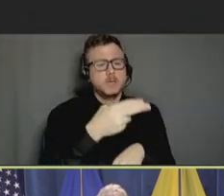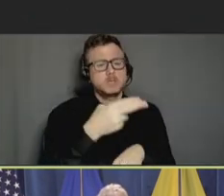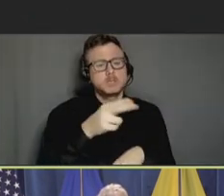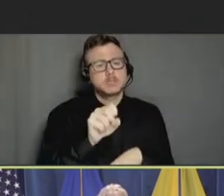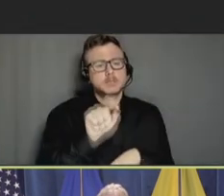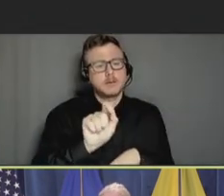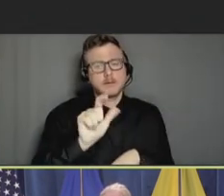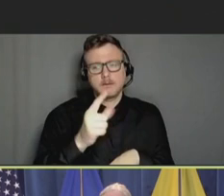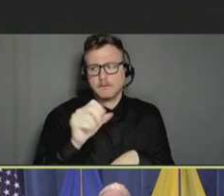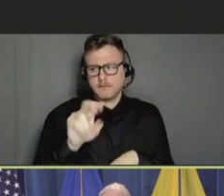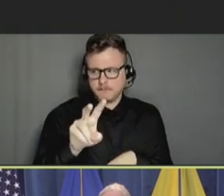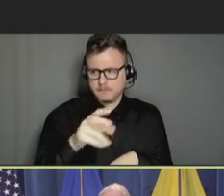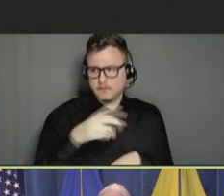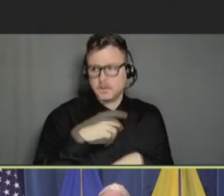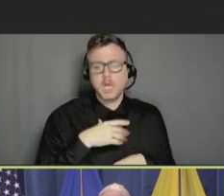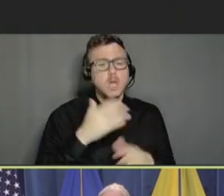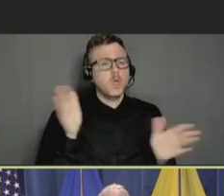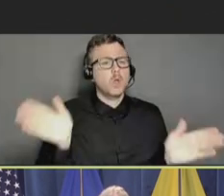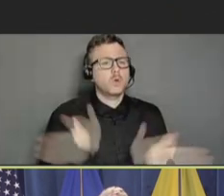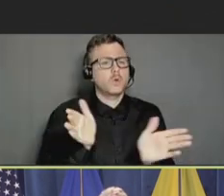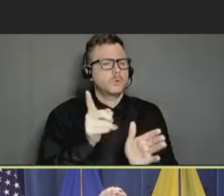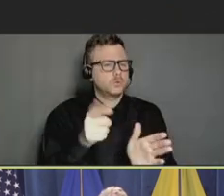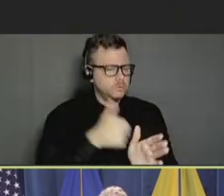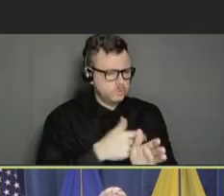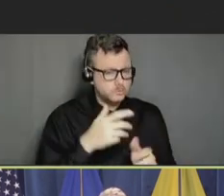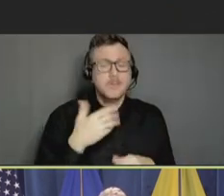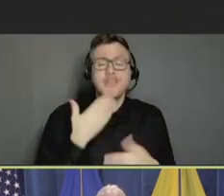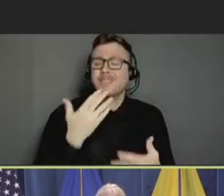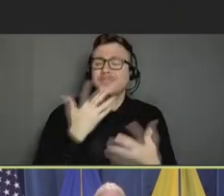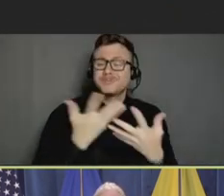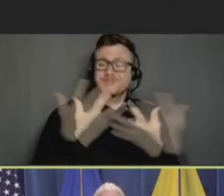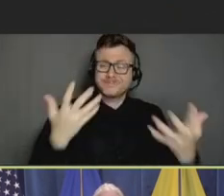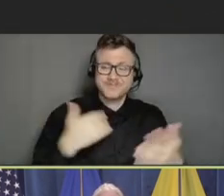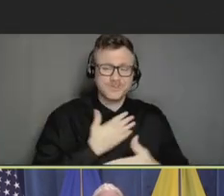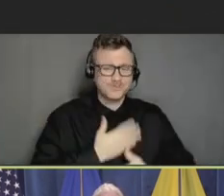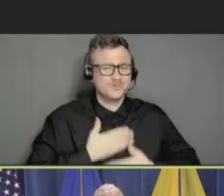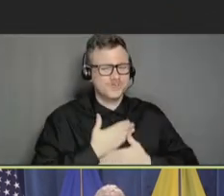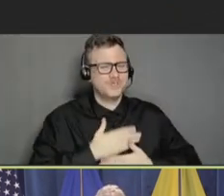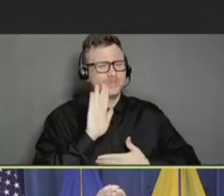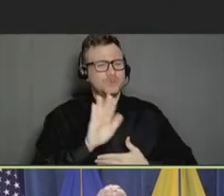So, thank you so much for your time this morning. I appreciate your continued commitment to